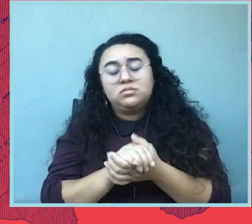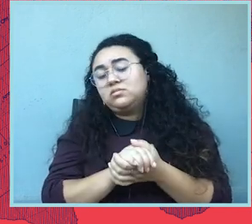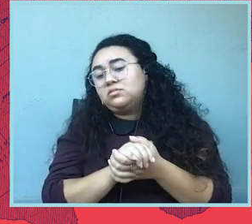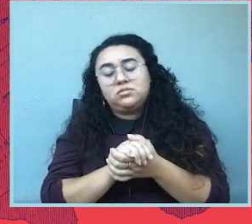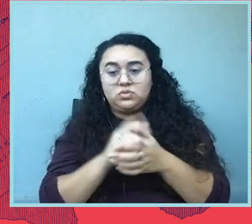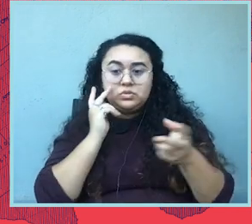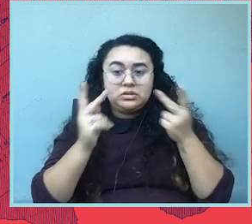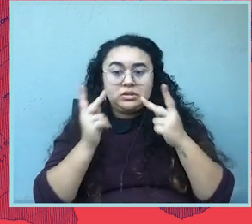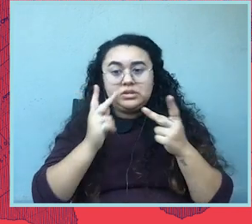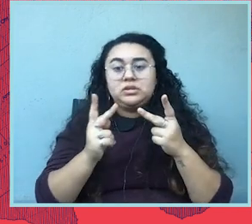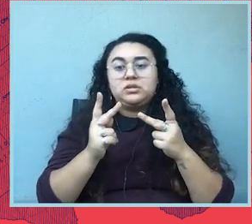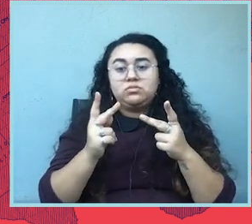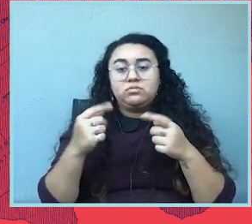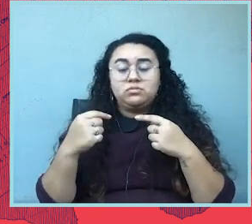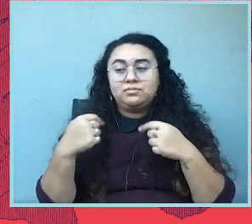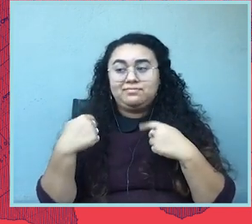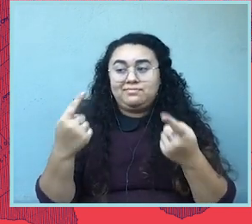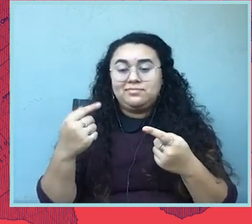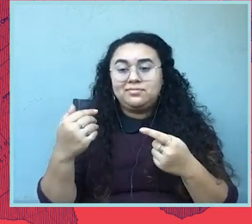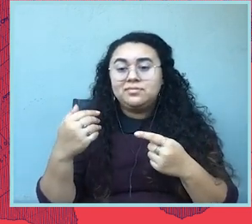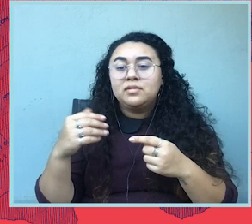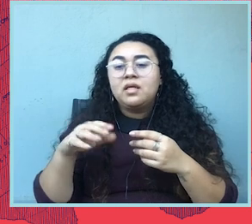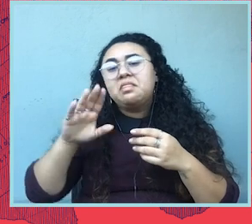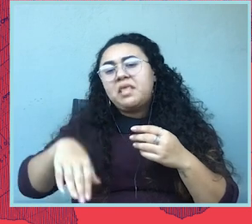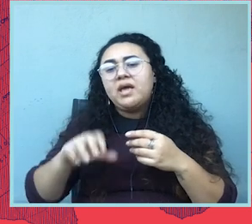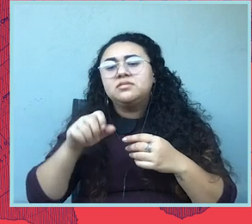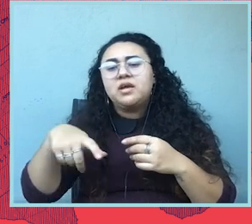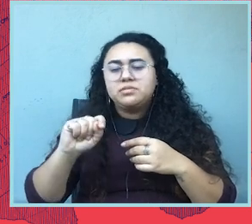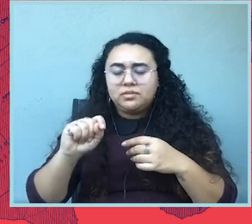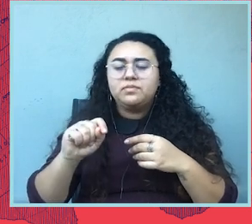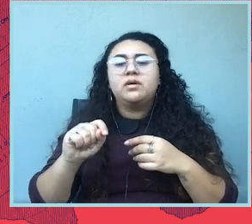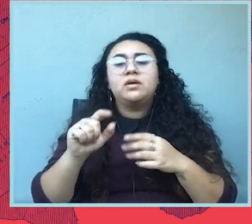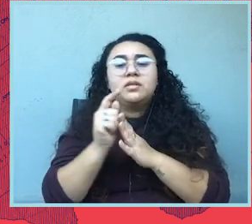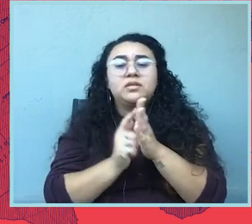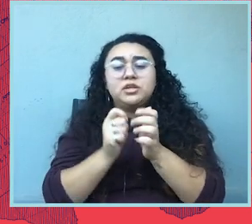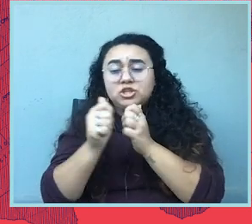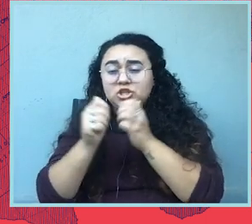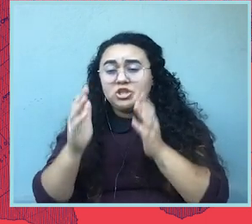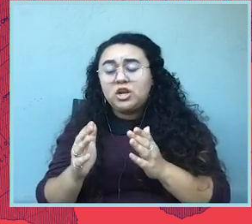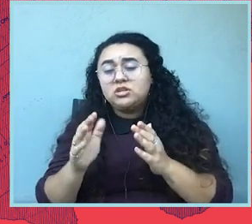As of late September, legislators across the country introduced more than four hundred